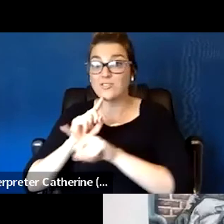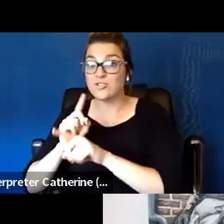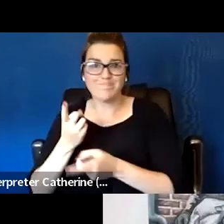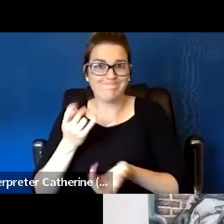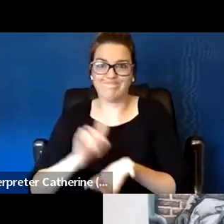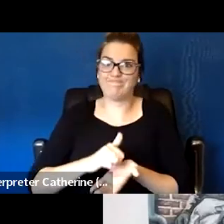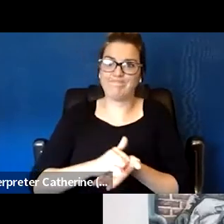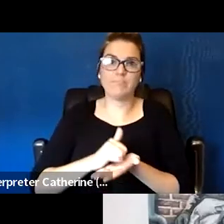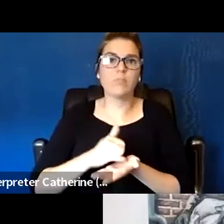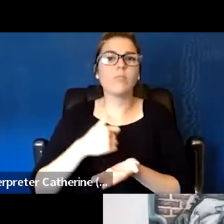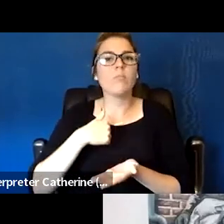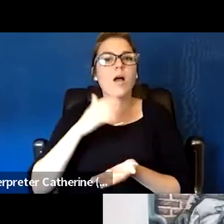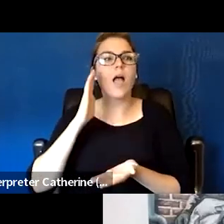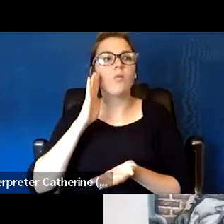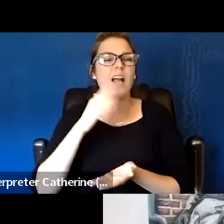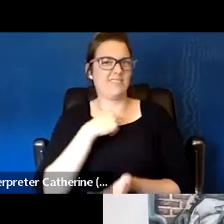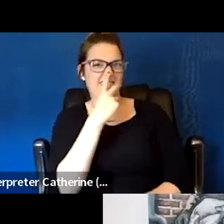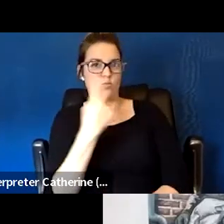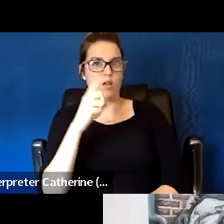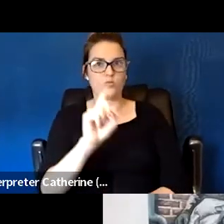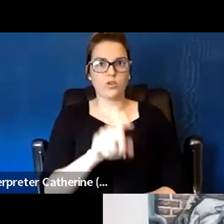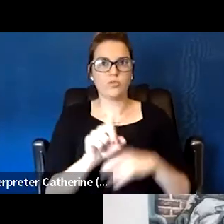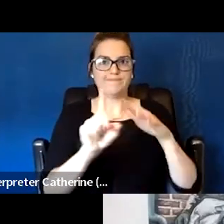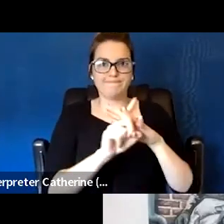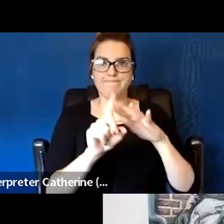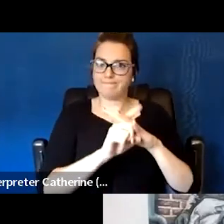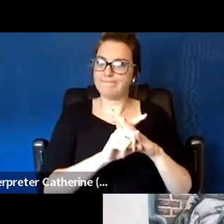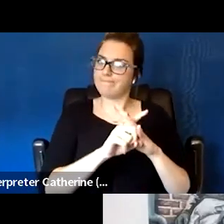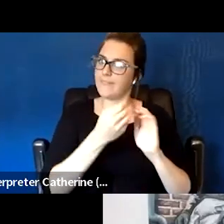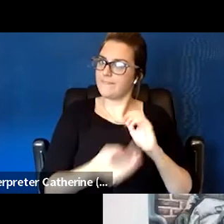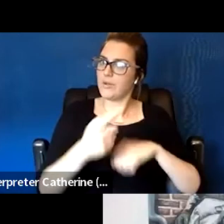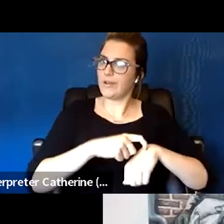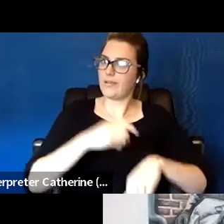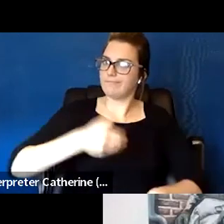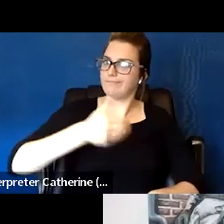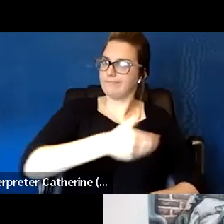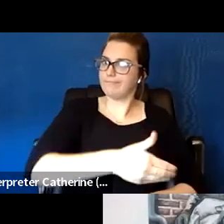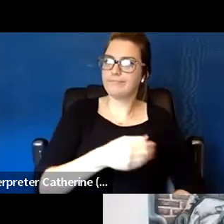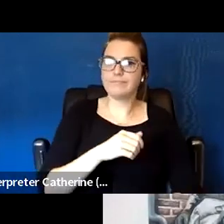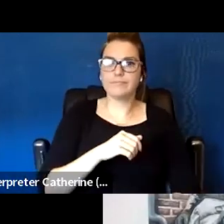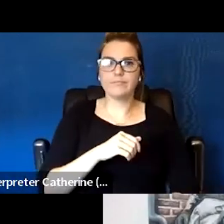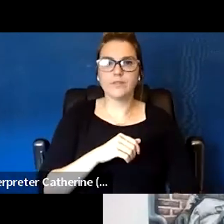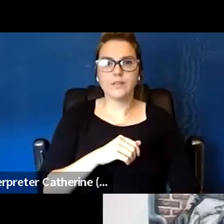I see recur in the Q&A box. And Adam Rockerport and others just ask,